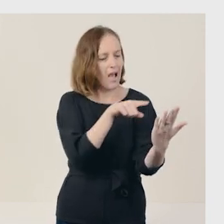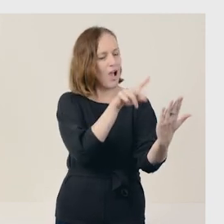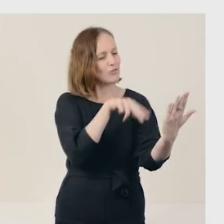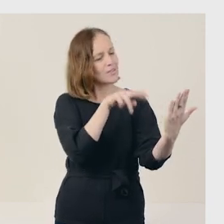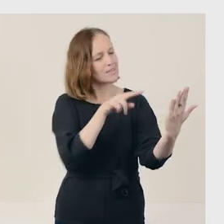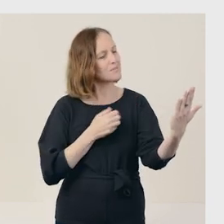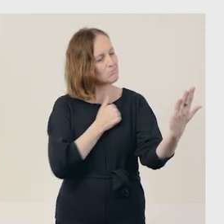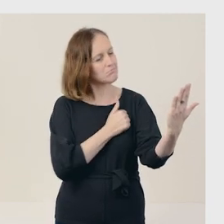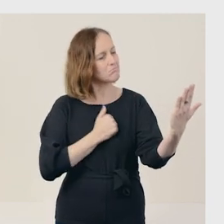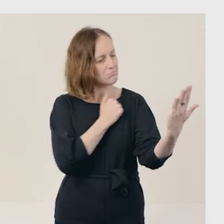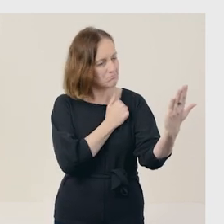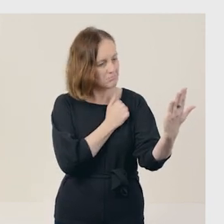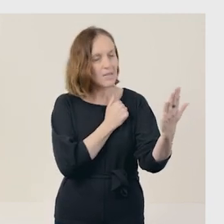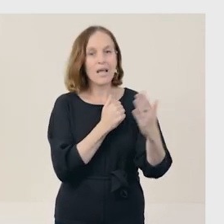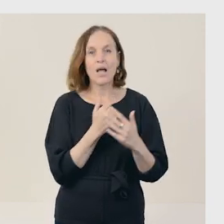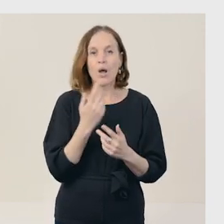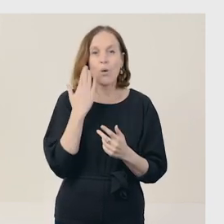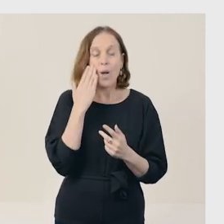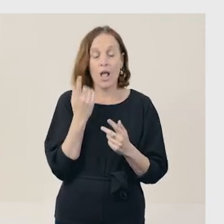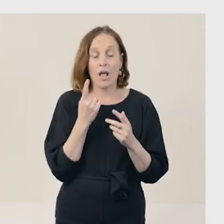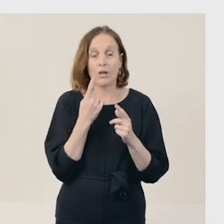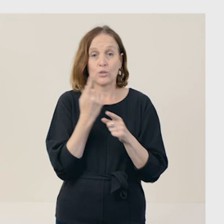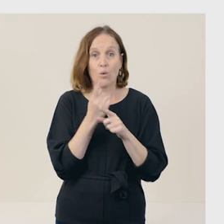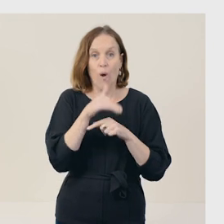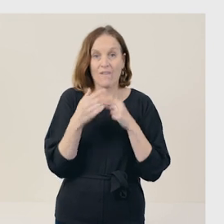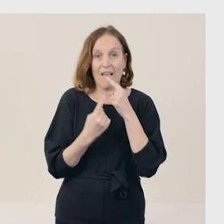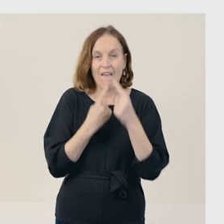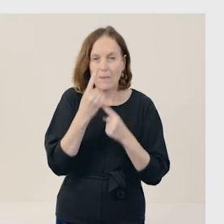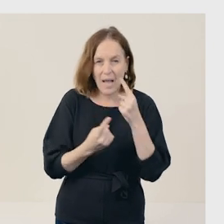In informative texts, additional information can show your thinking